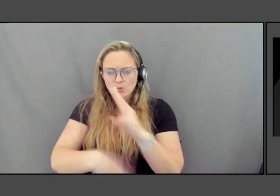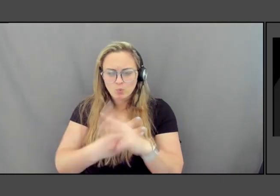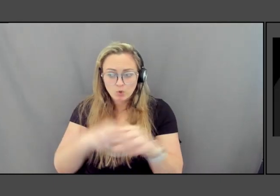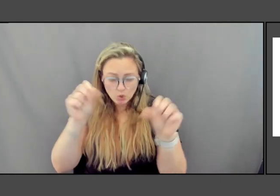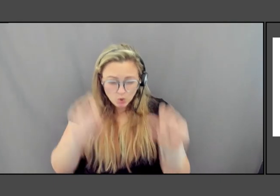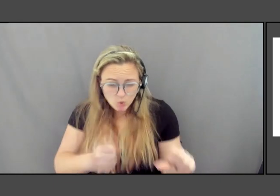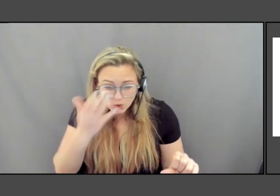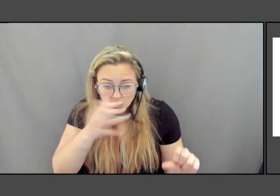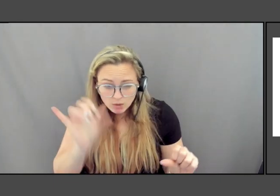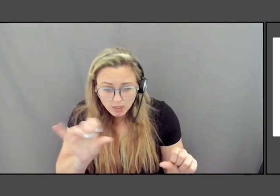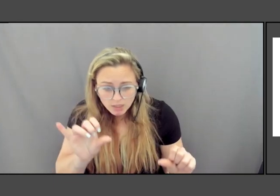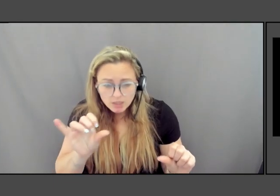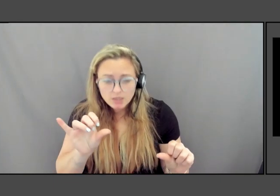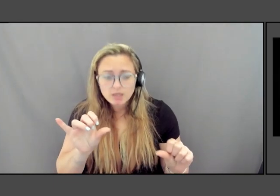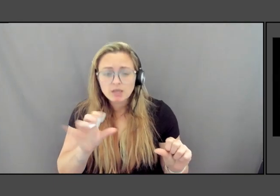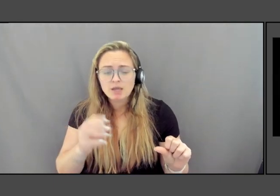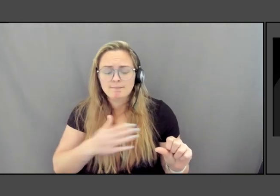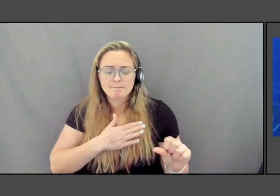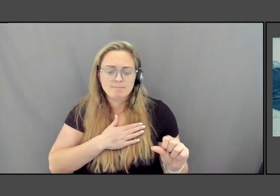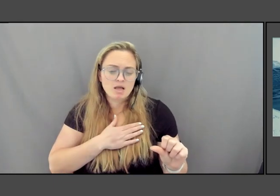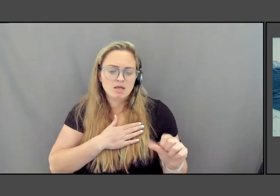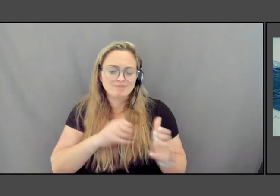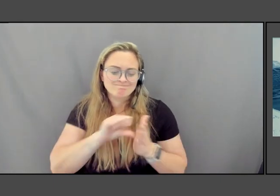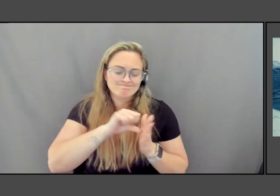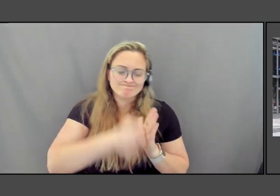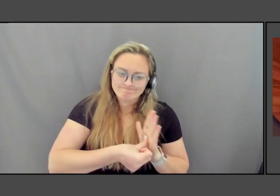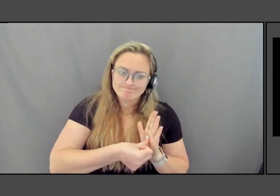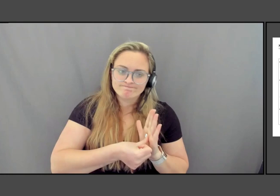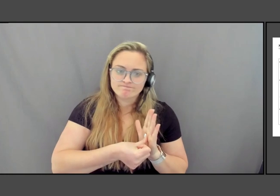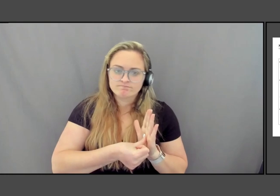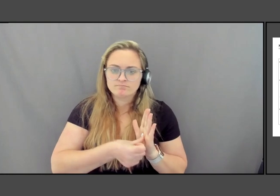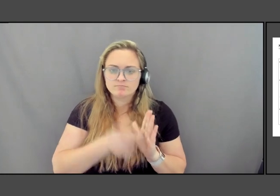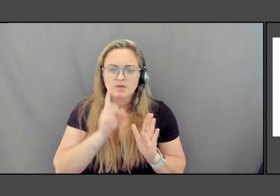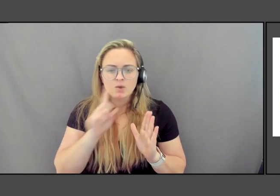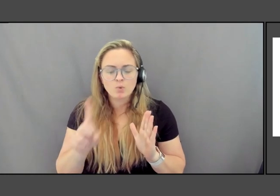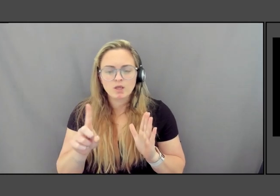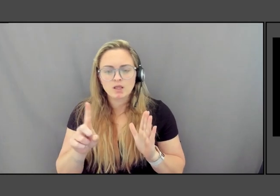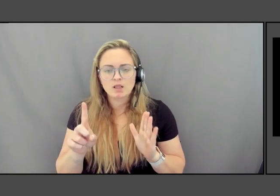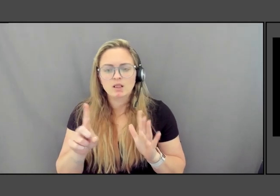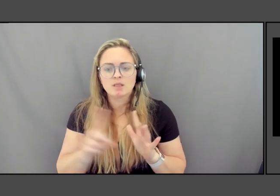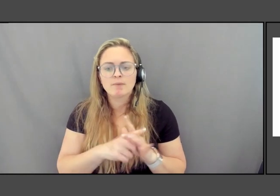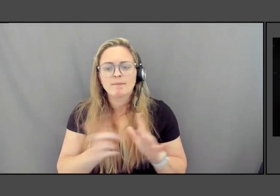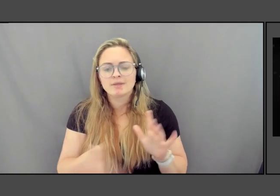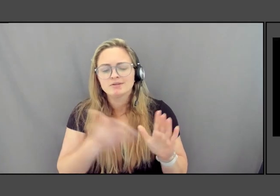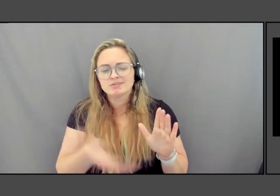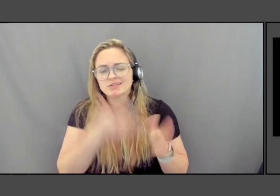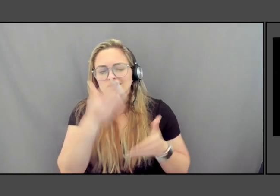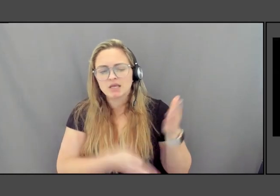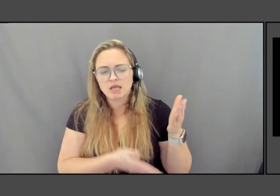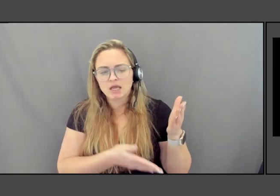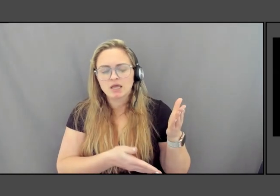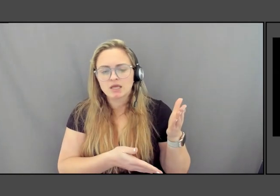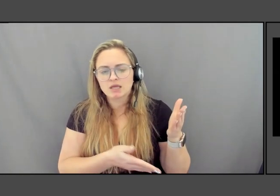And my emphasis is I'm going to pop in to the end of this. What can an artist do?